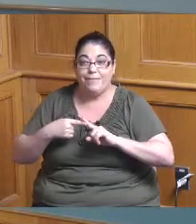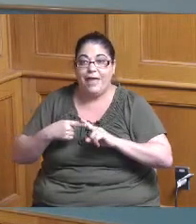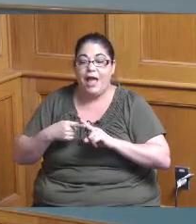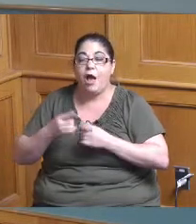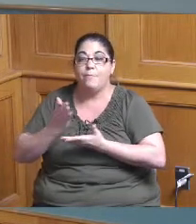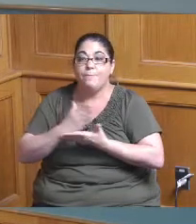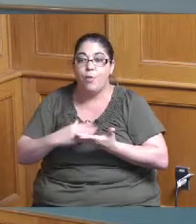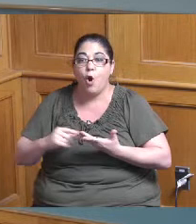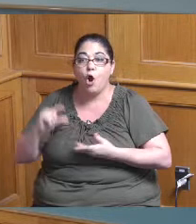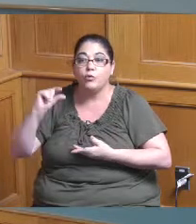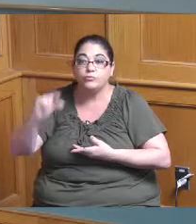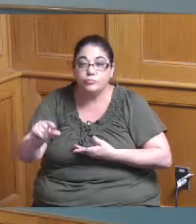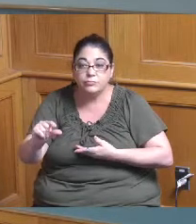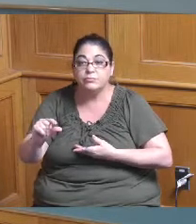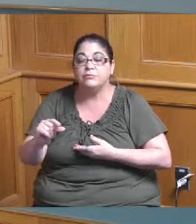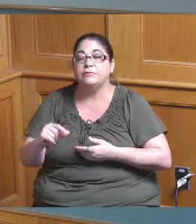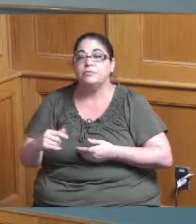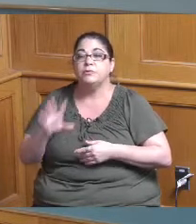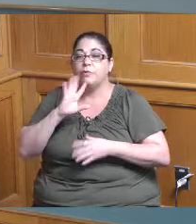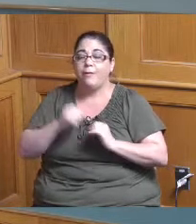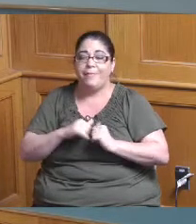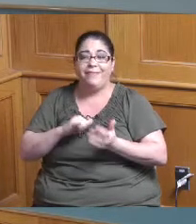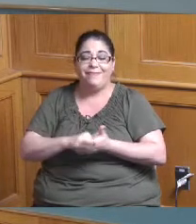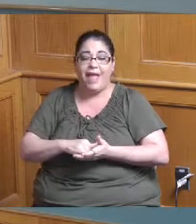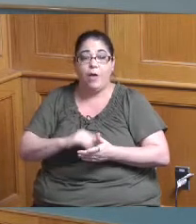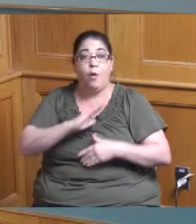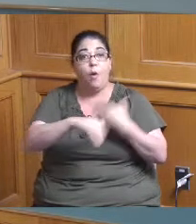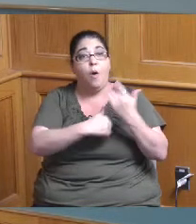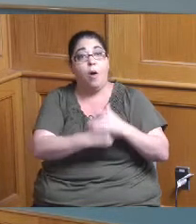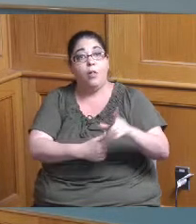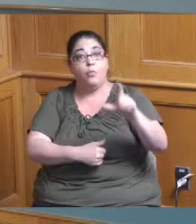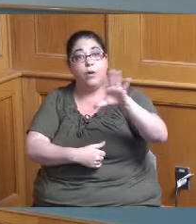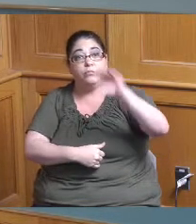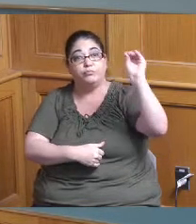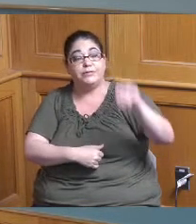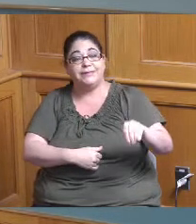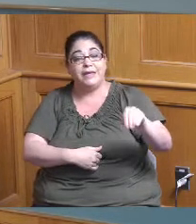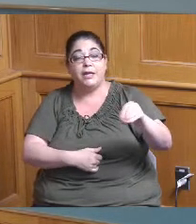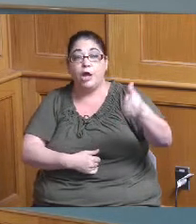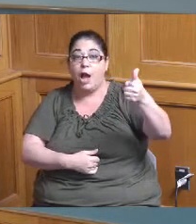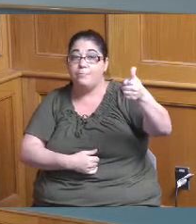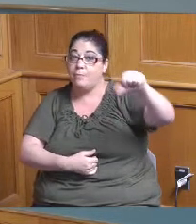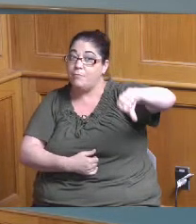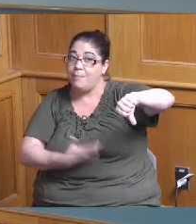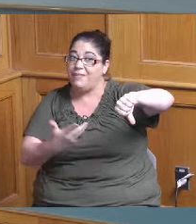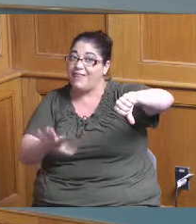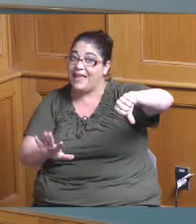allocations we talked about that before we were you know given the full or and other